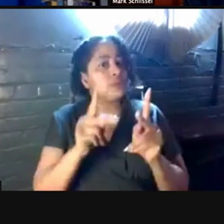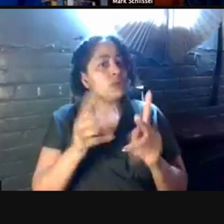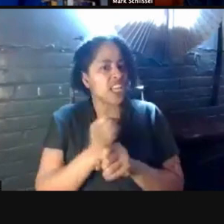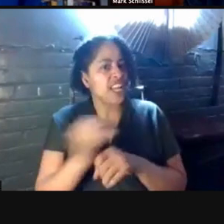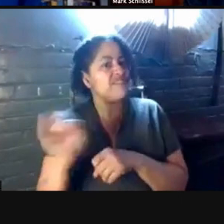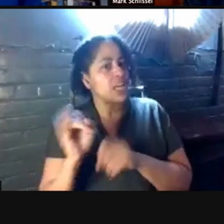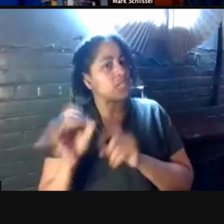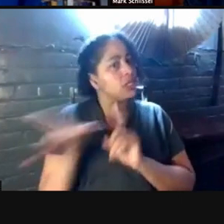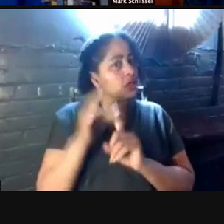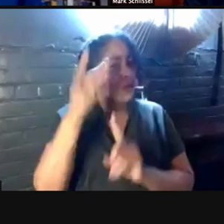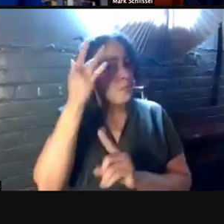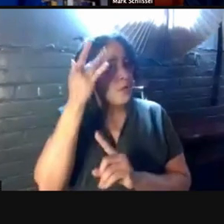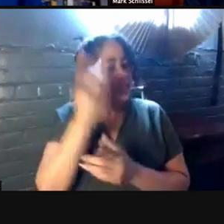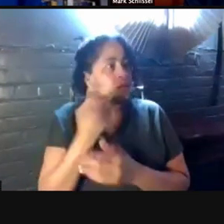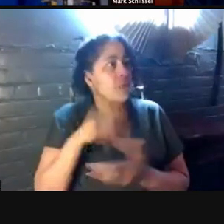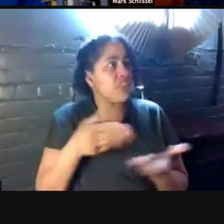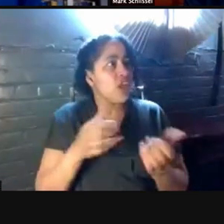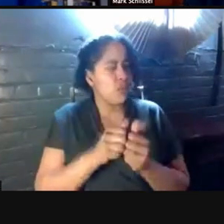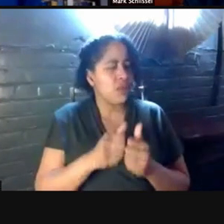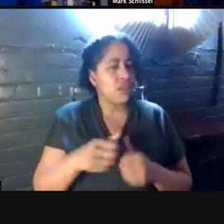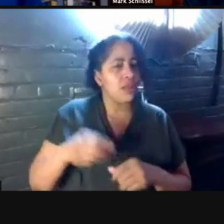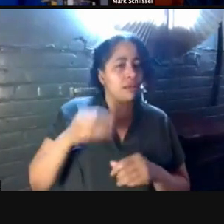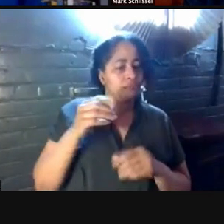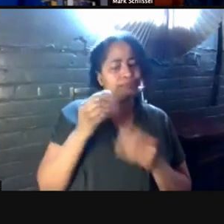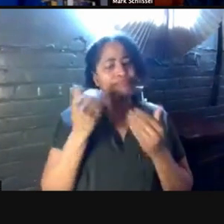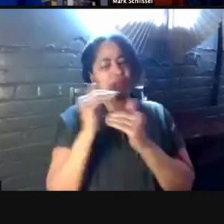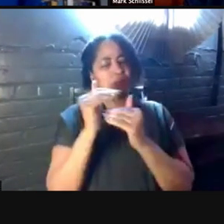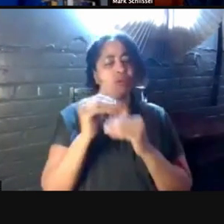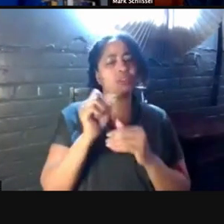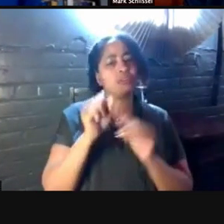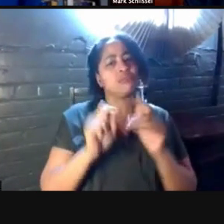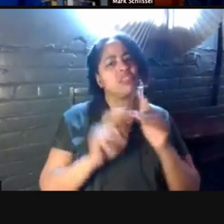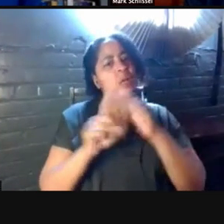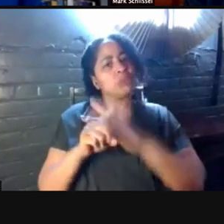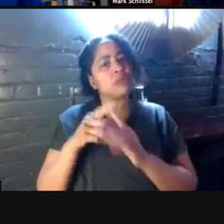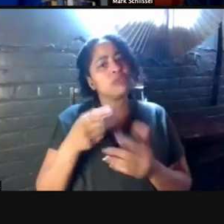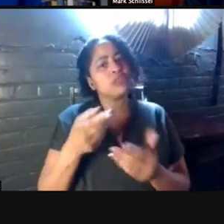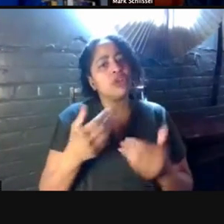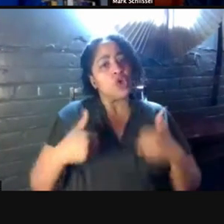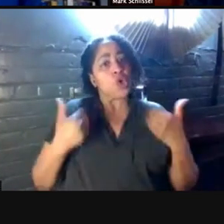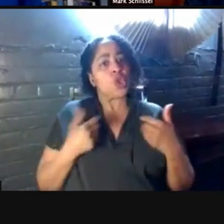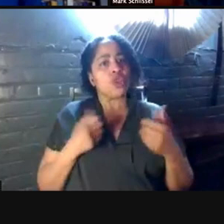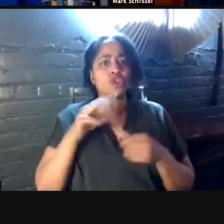because someone's there with minimal symptoms and youth sports have been implicated and school reopenings